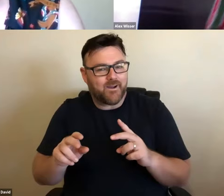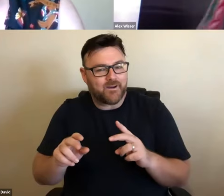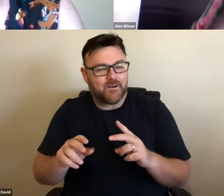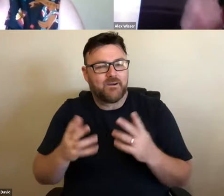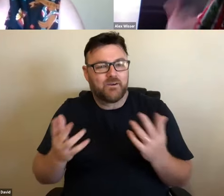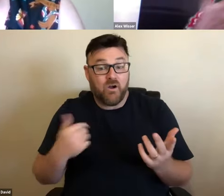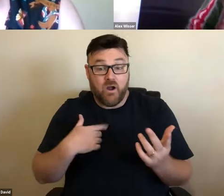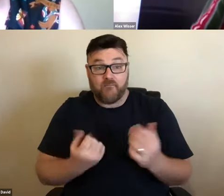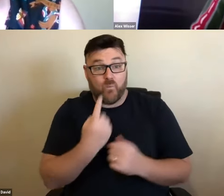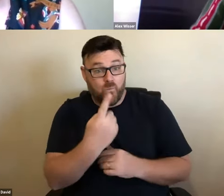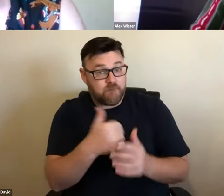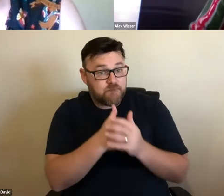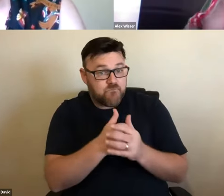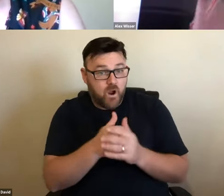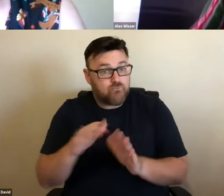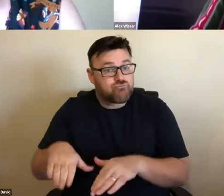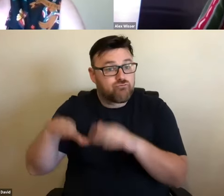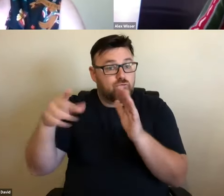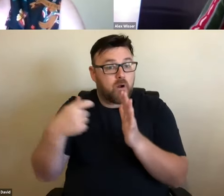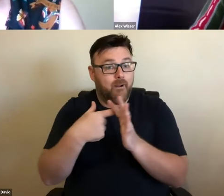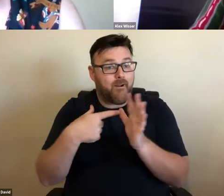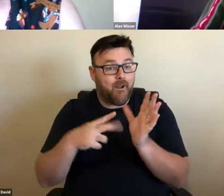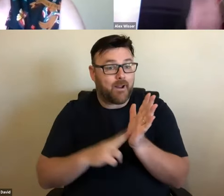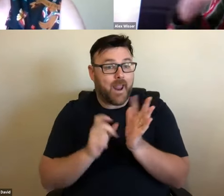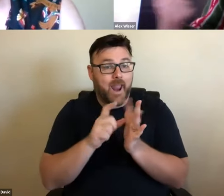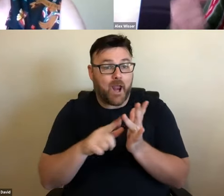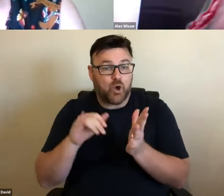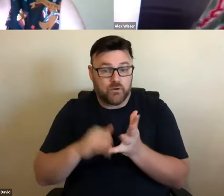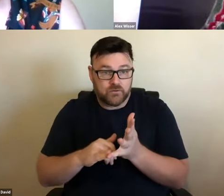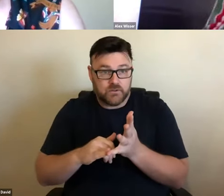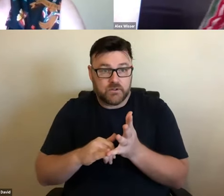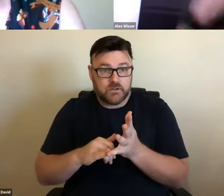friend who grew up in Kandos and she came up at the festival. She was